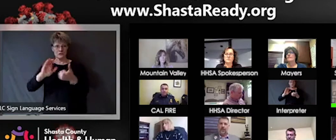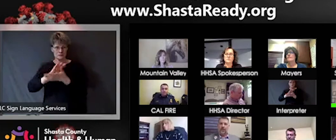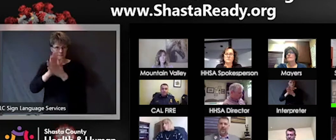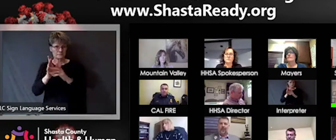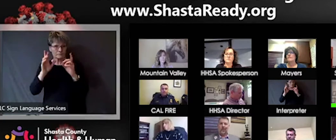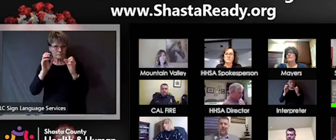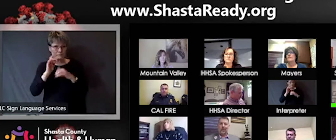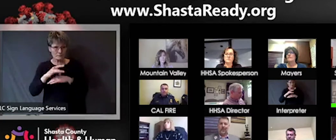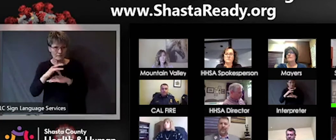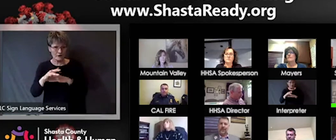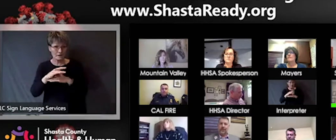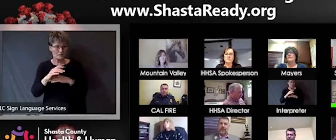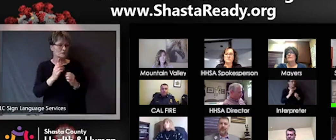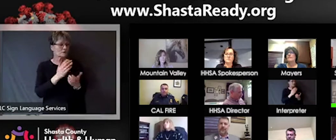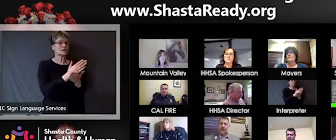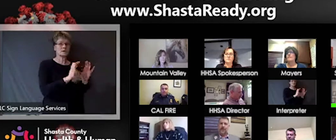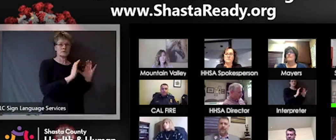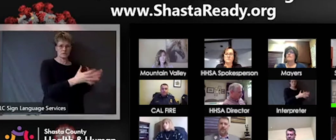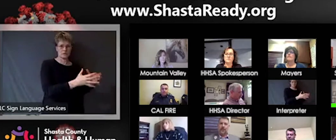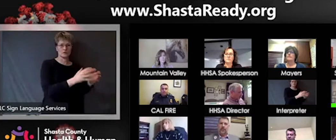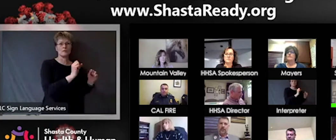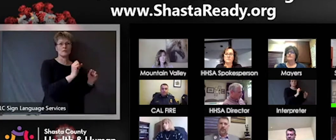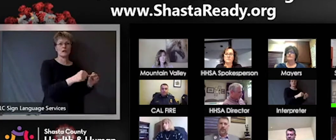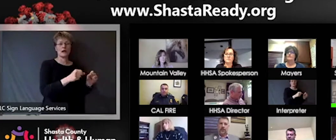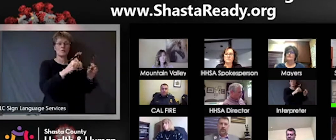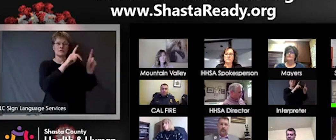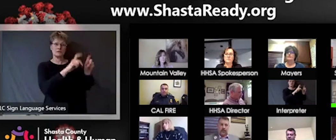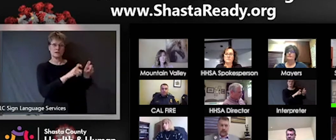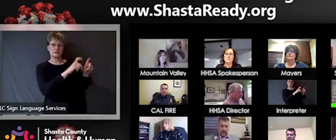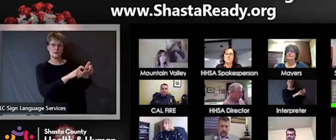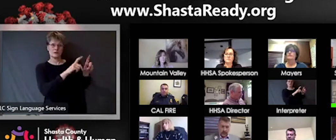that testing and they might have an answer by the time it's available.